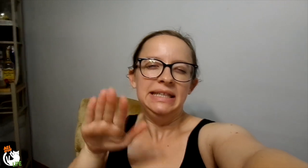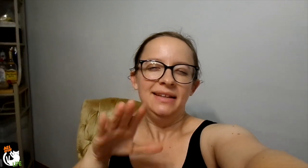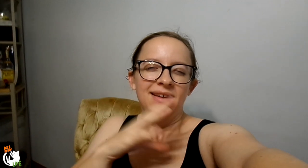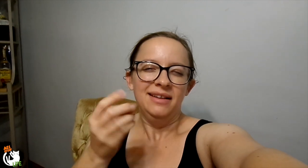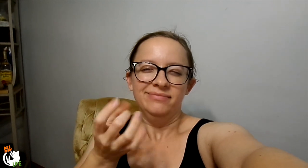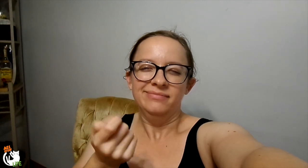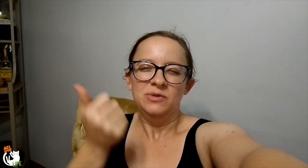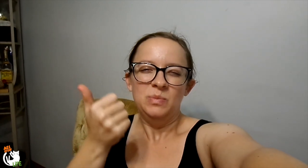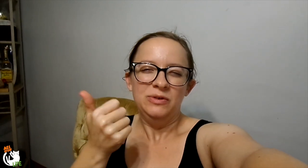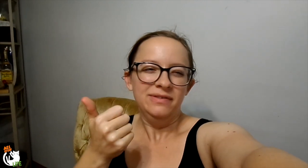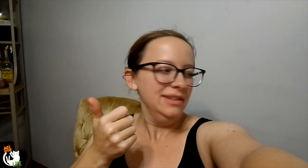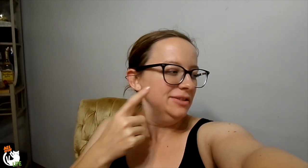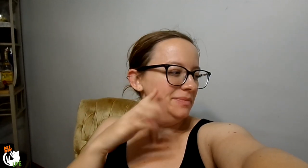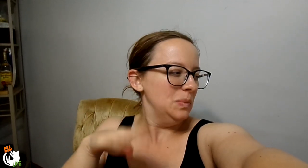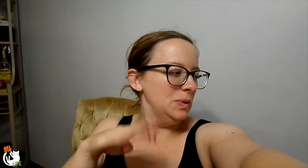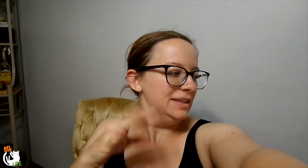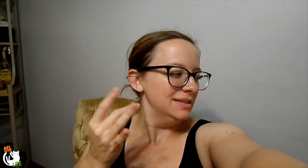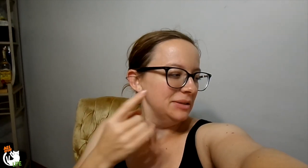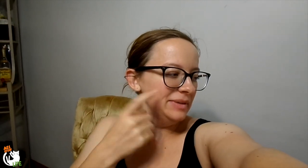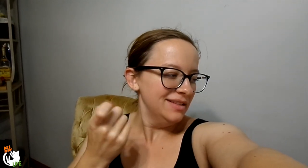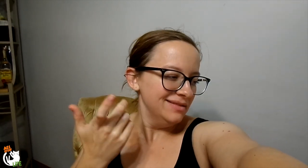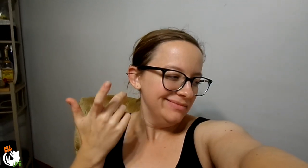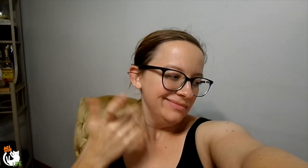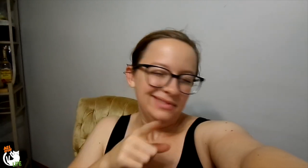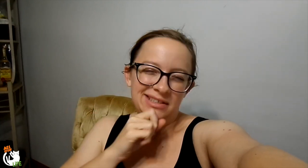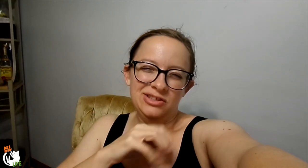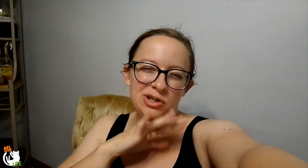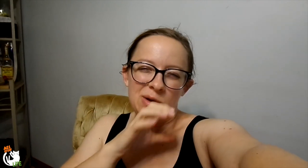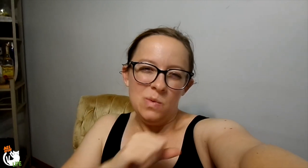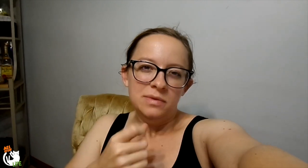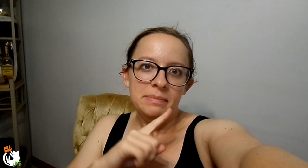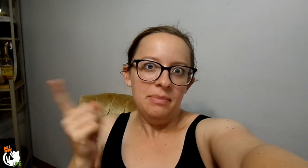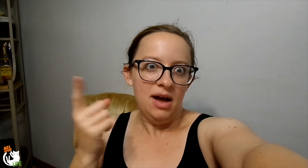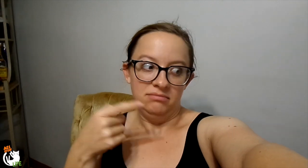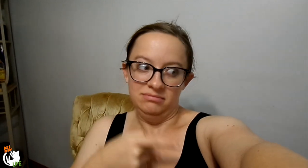I do have to clean it and get rid of a sticker cause it's kind of dirty and old